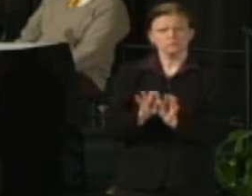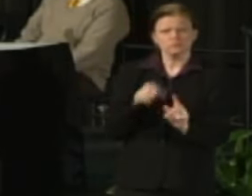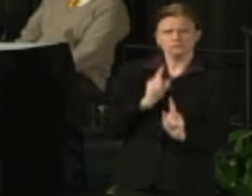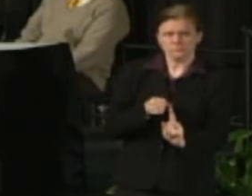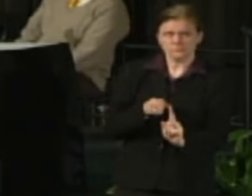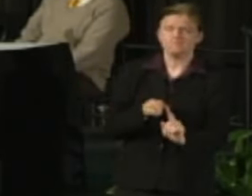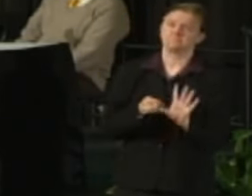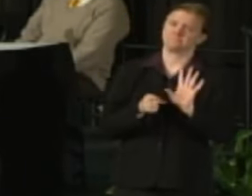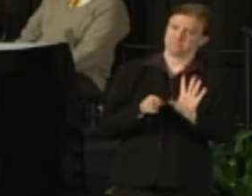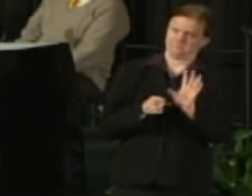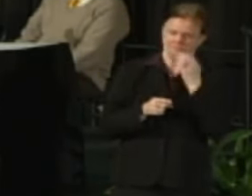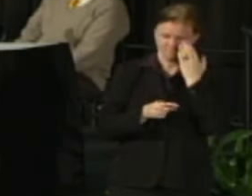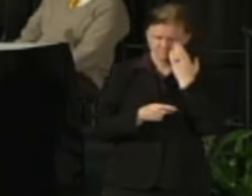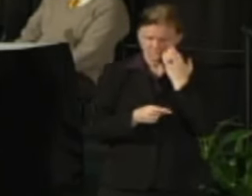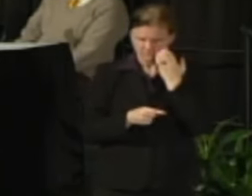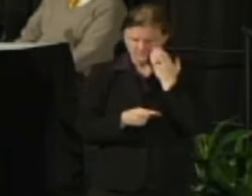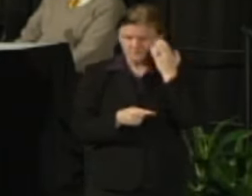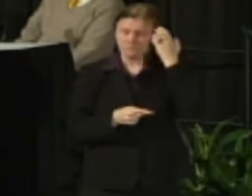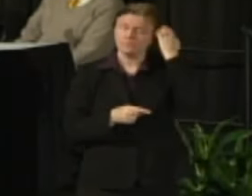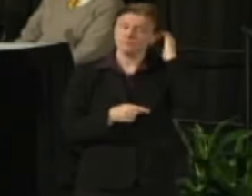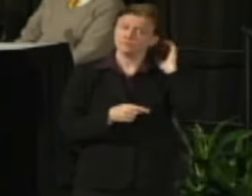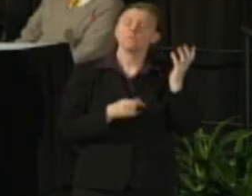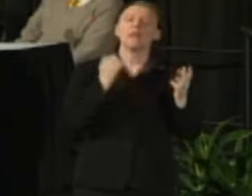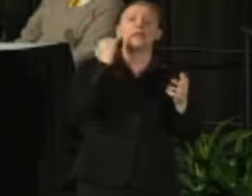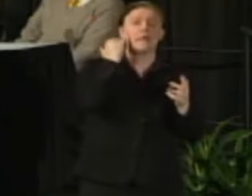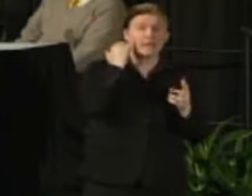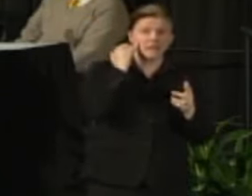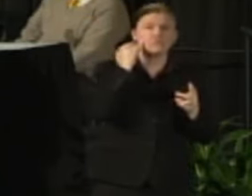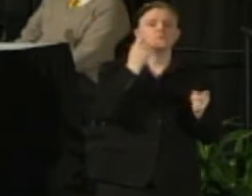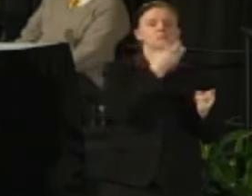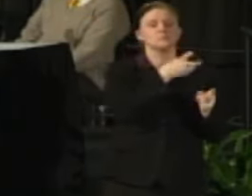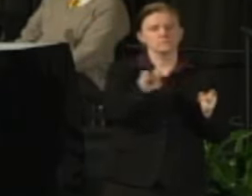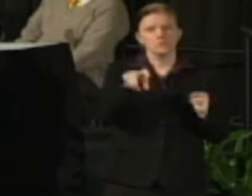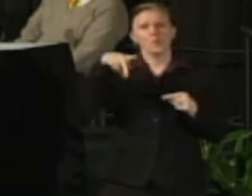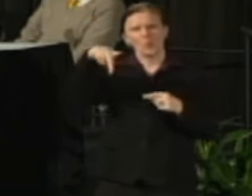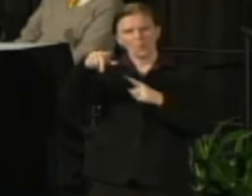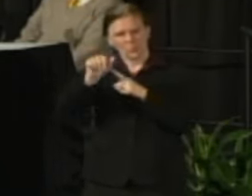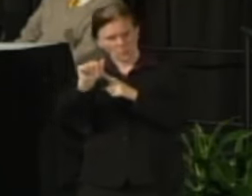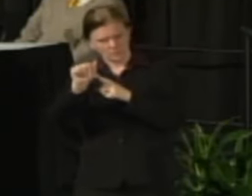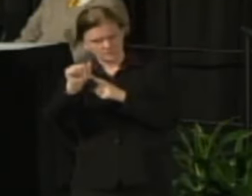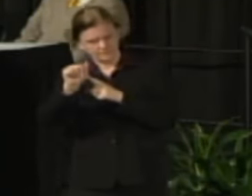Now a Public Authority again, you have to look at some of the thinking behind that.